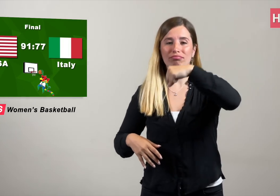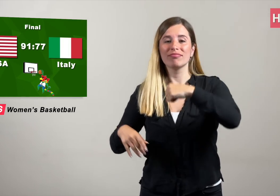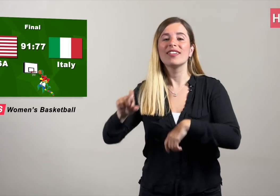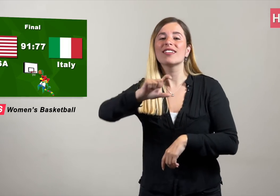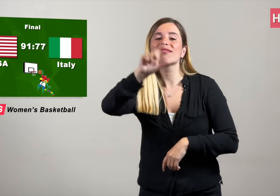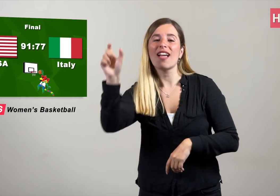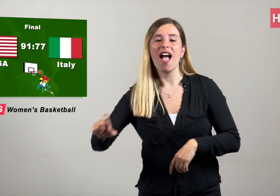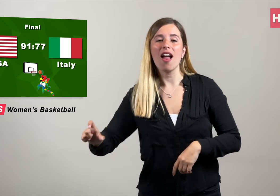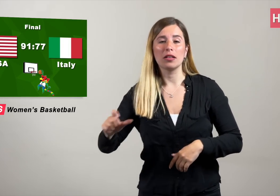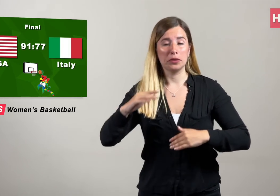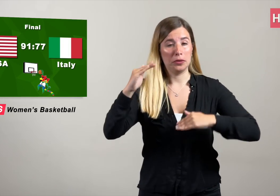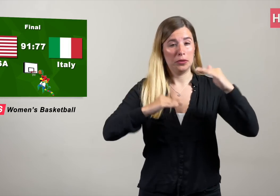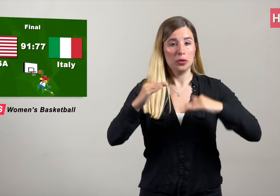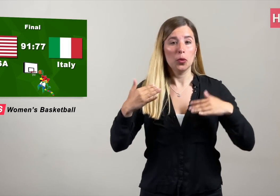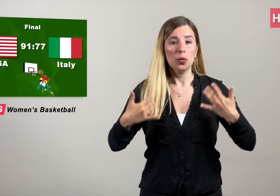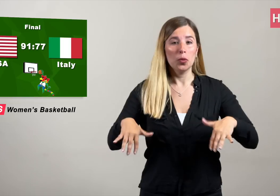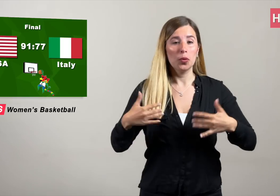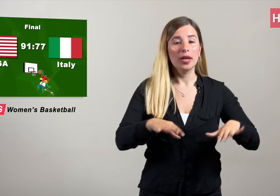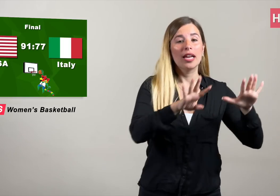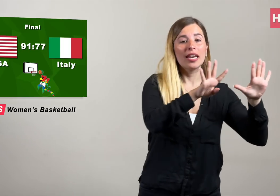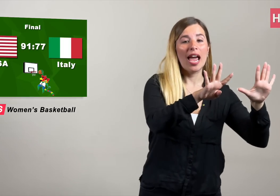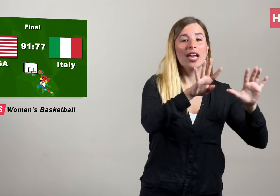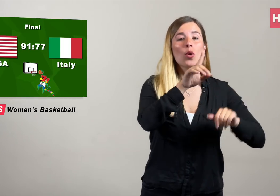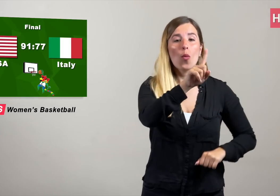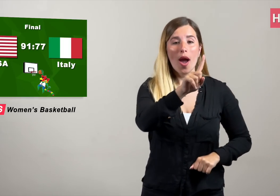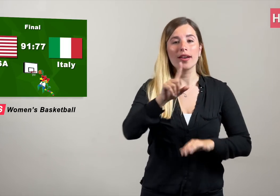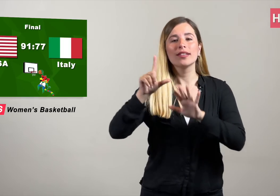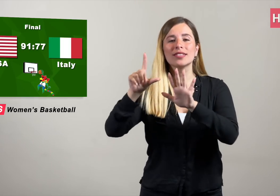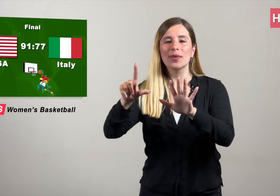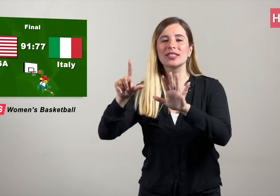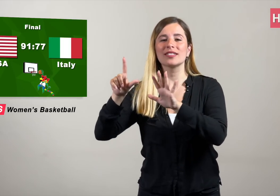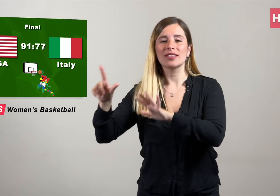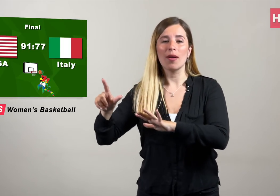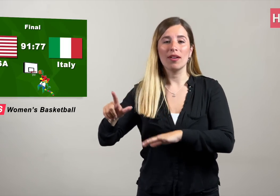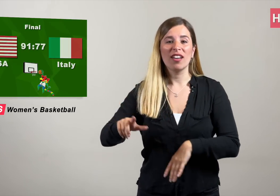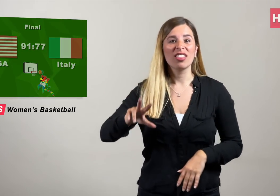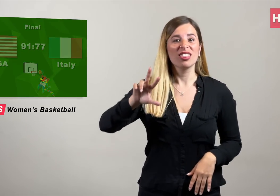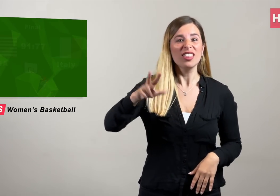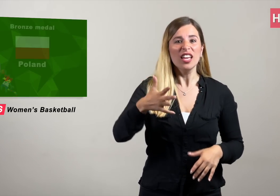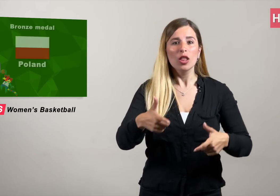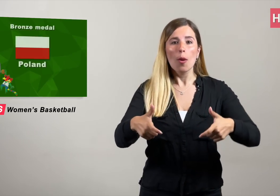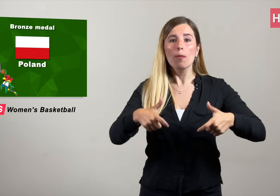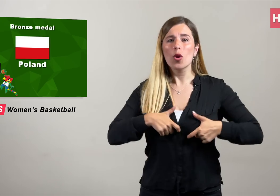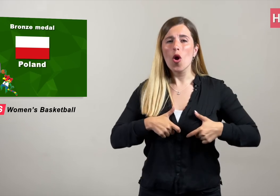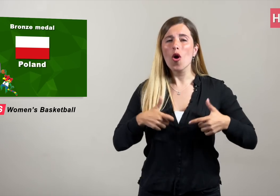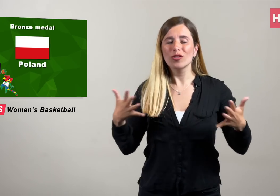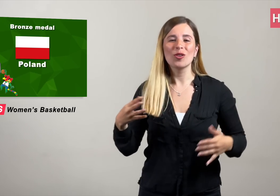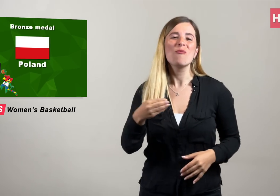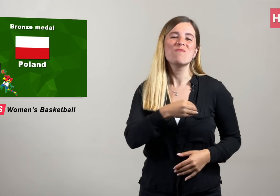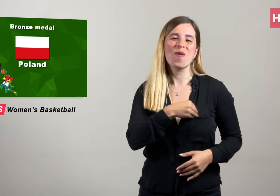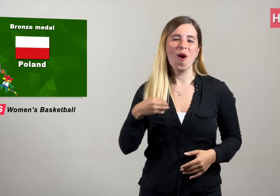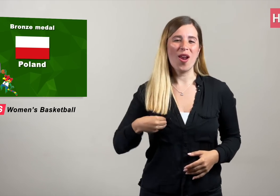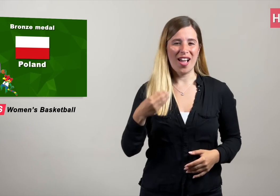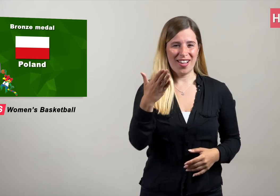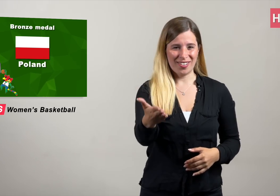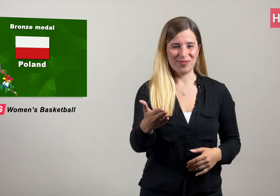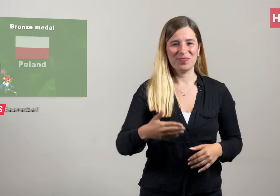after defeating Italy (91-77). Poland has settled for a Bronze.